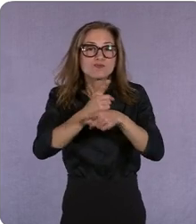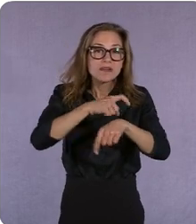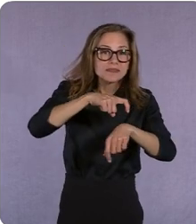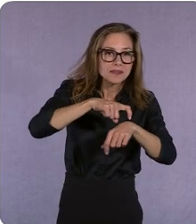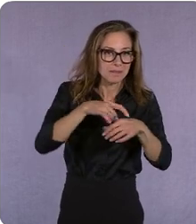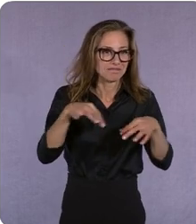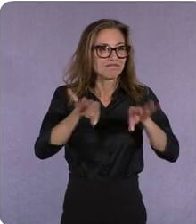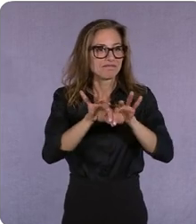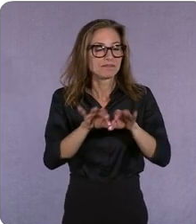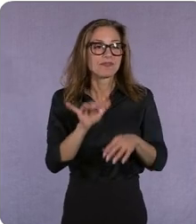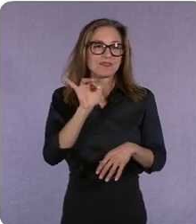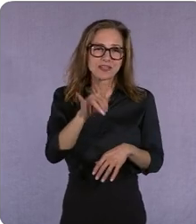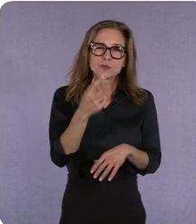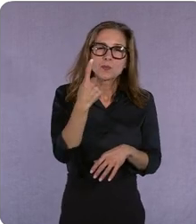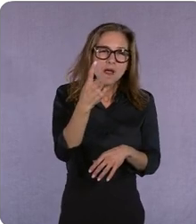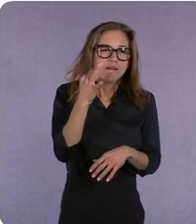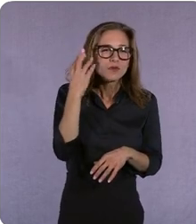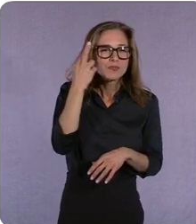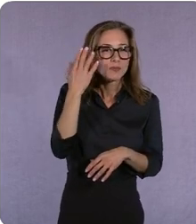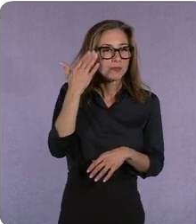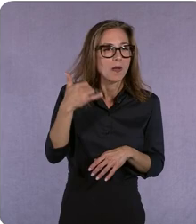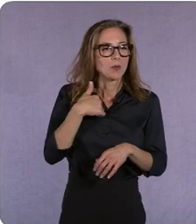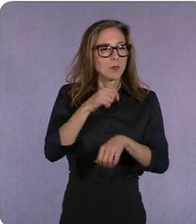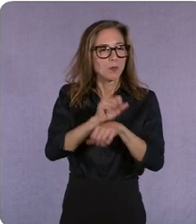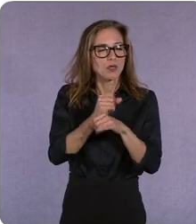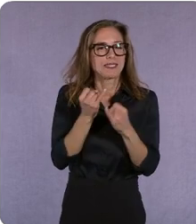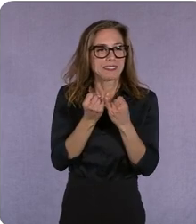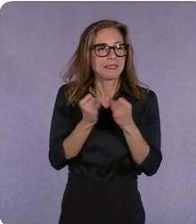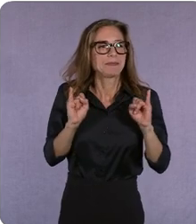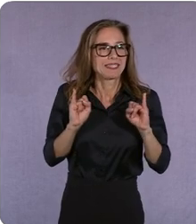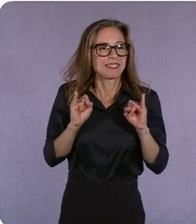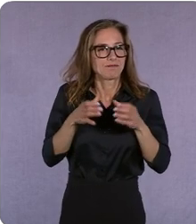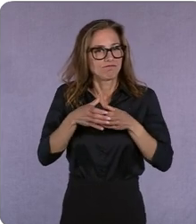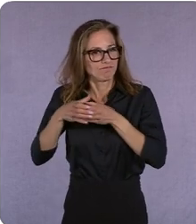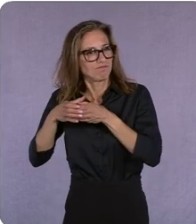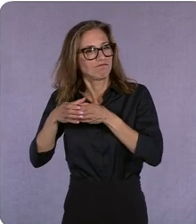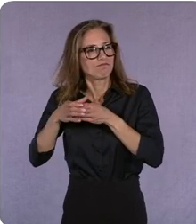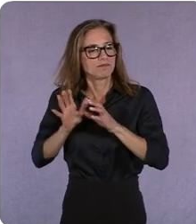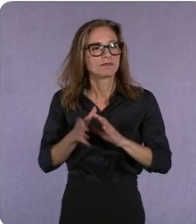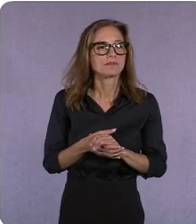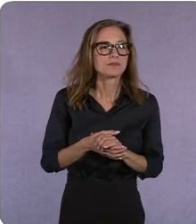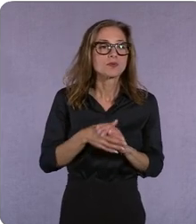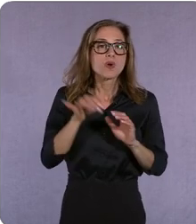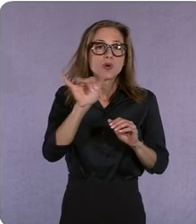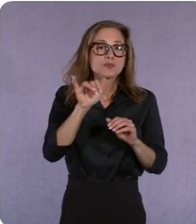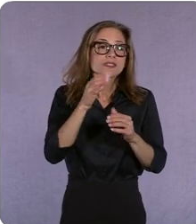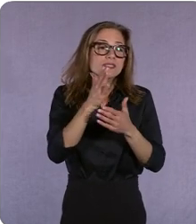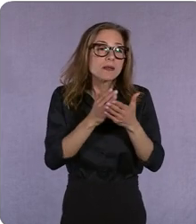of the reasons we work independently and it's um it's also you know some stories it's it was one of